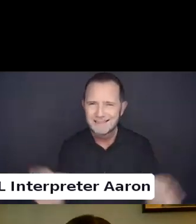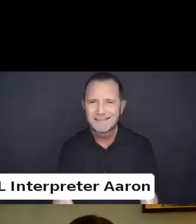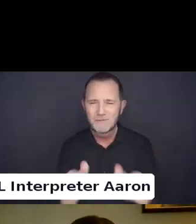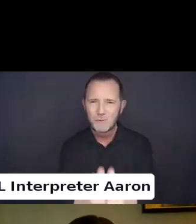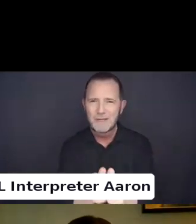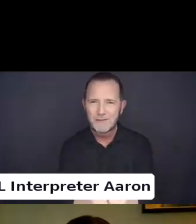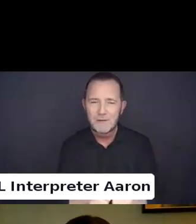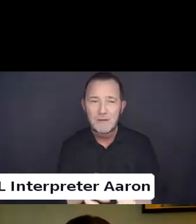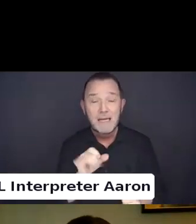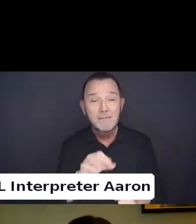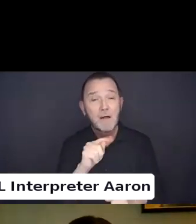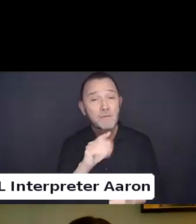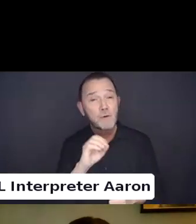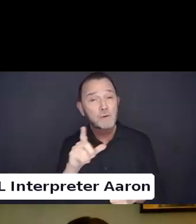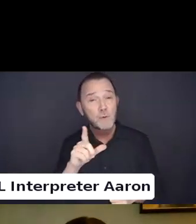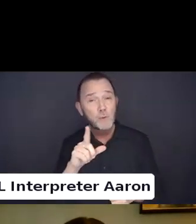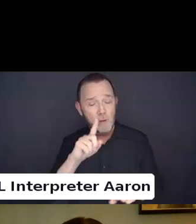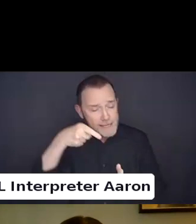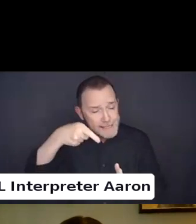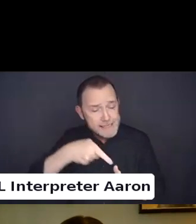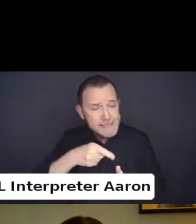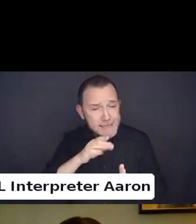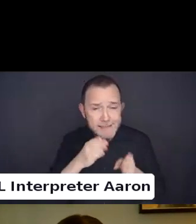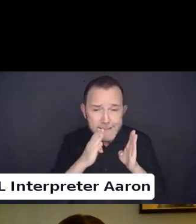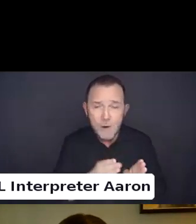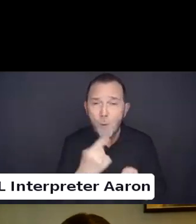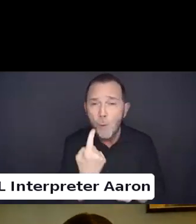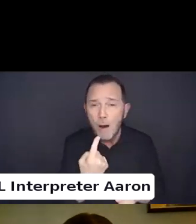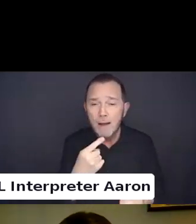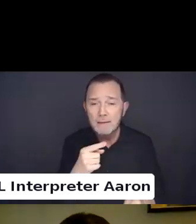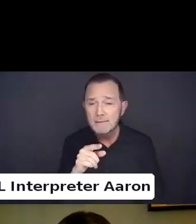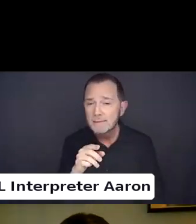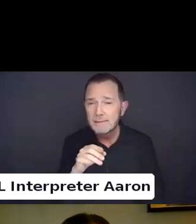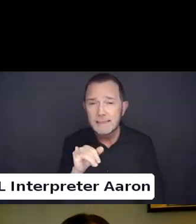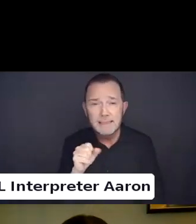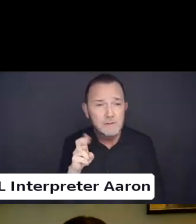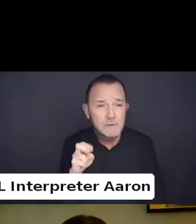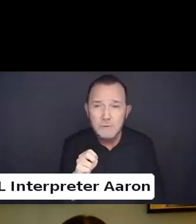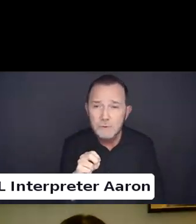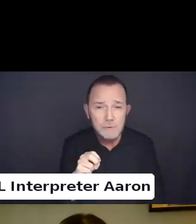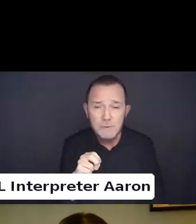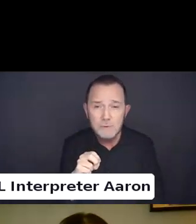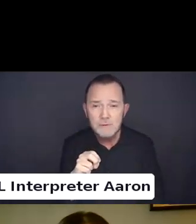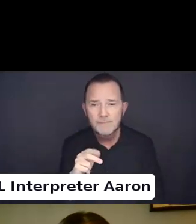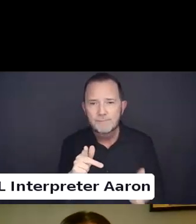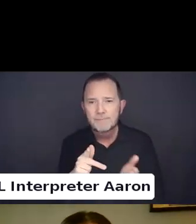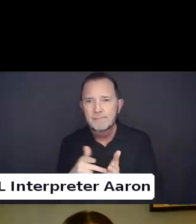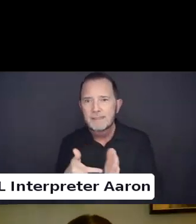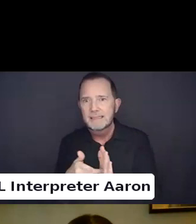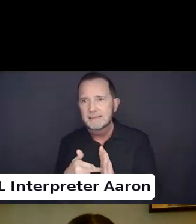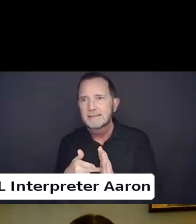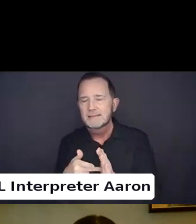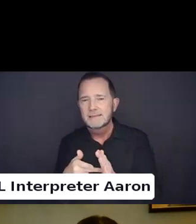That means each of our communities need to rally around all of the issues that come up.